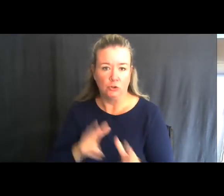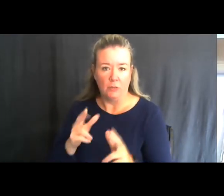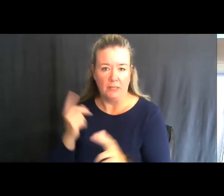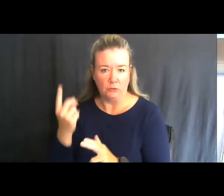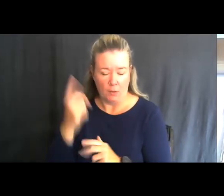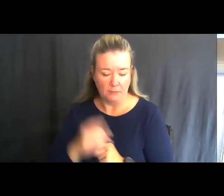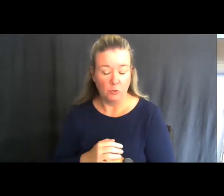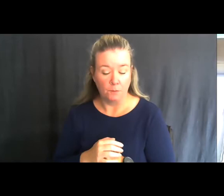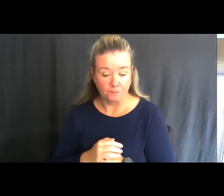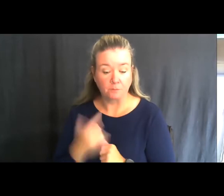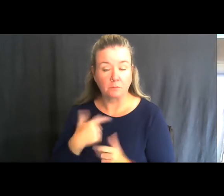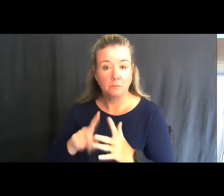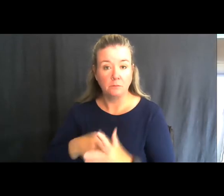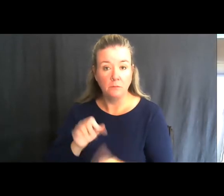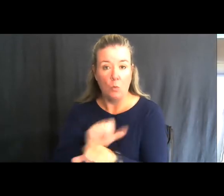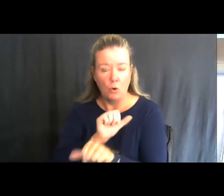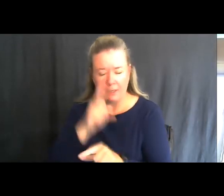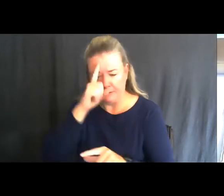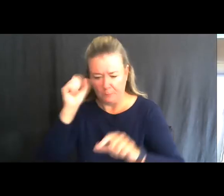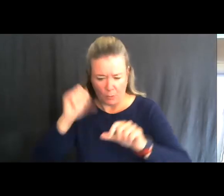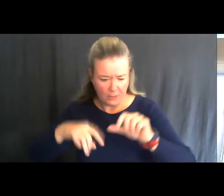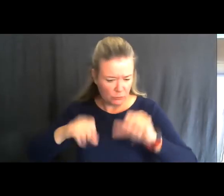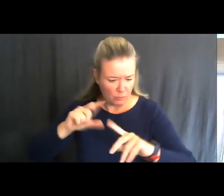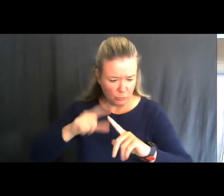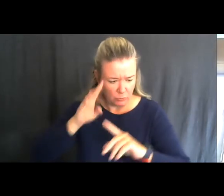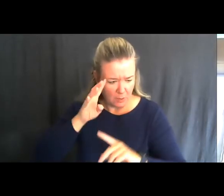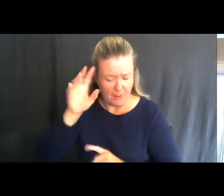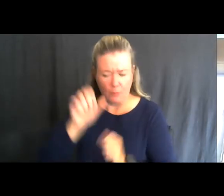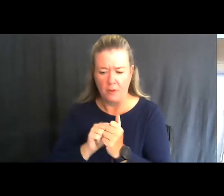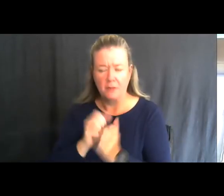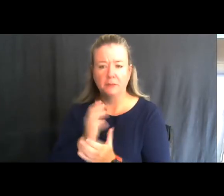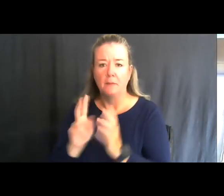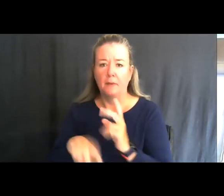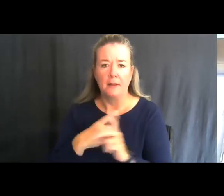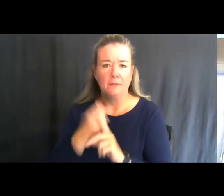So, we started working and brainstorming to come up with some kind of an idea, or some